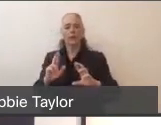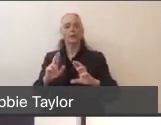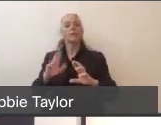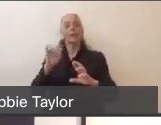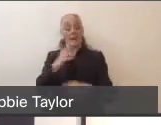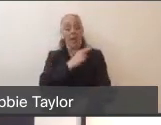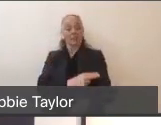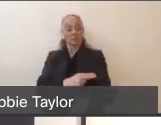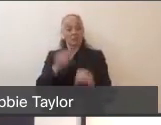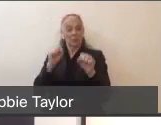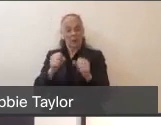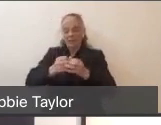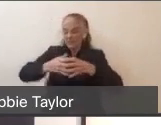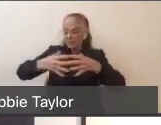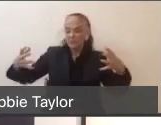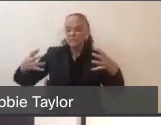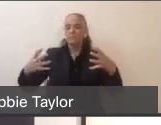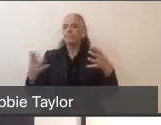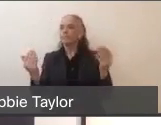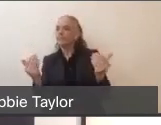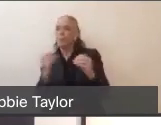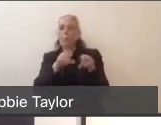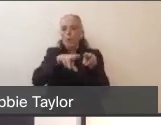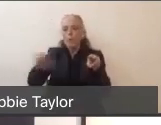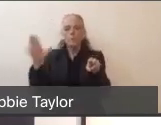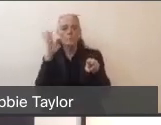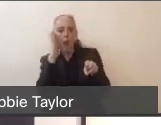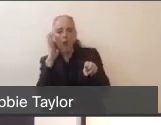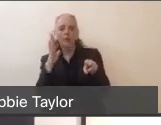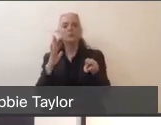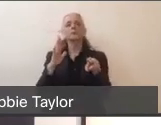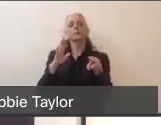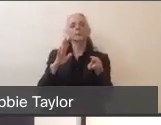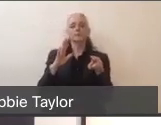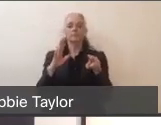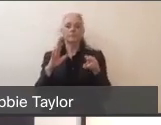the video visit capacity, a lot of the different services that have come online because we've had a little bit more time